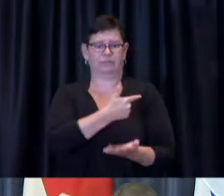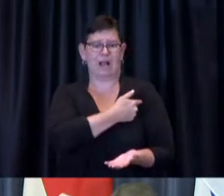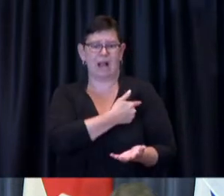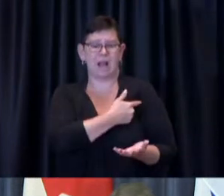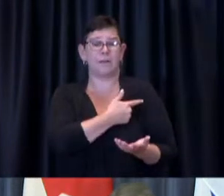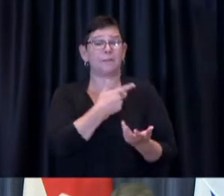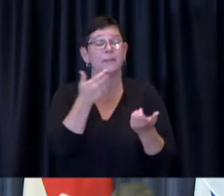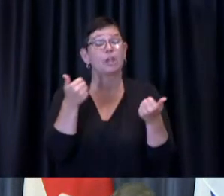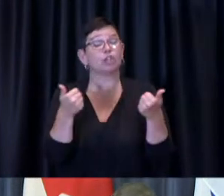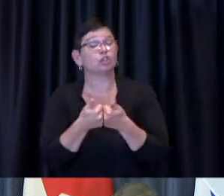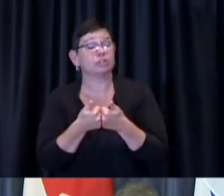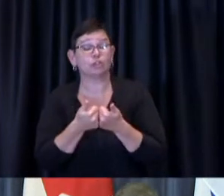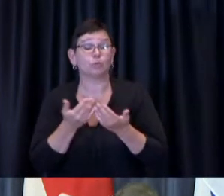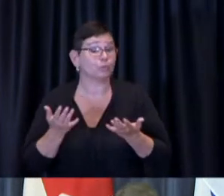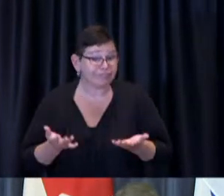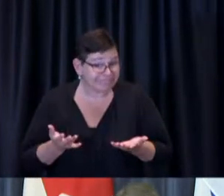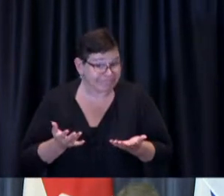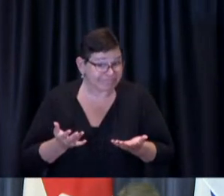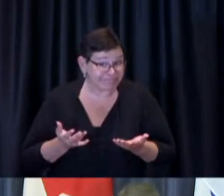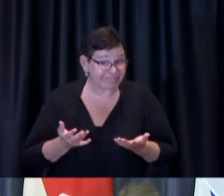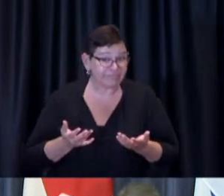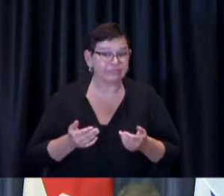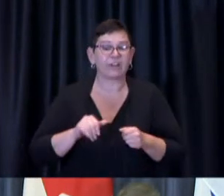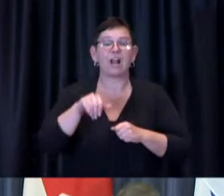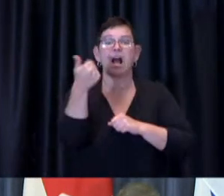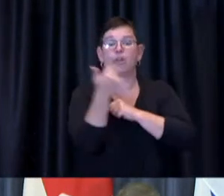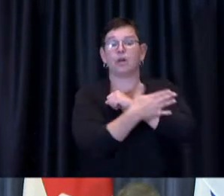when you're looking at what other countries or our own country requires because our